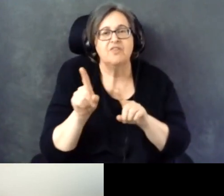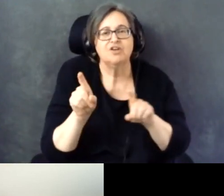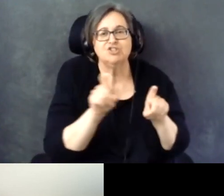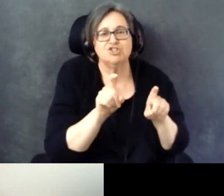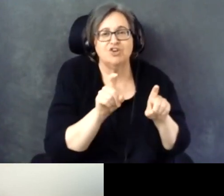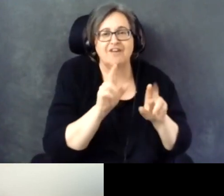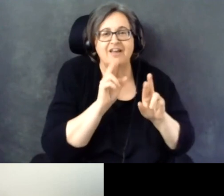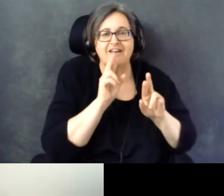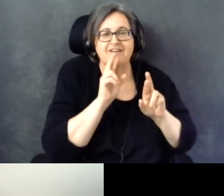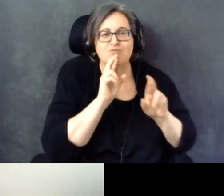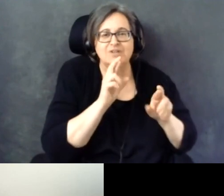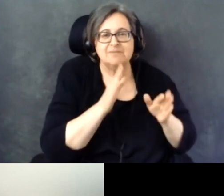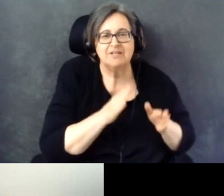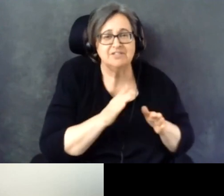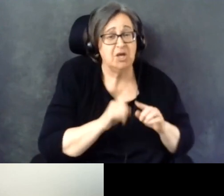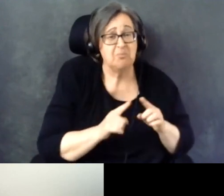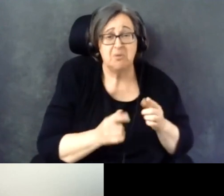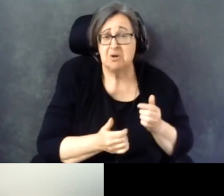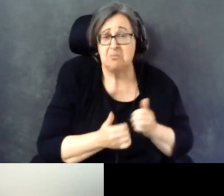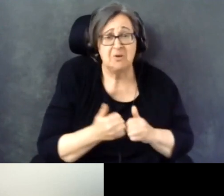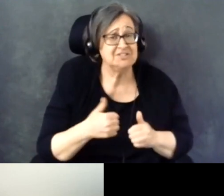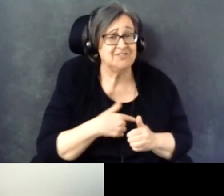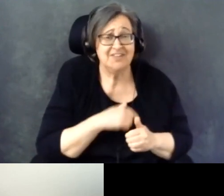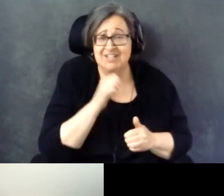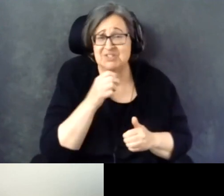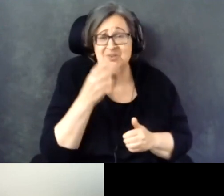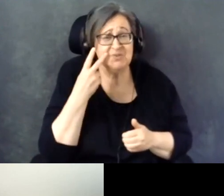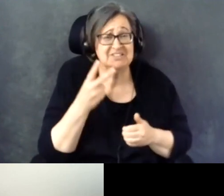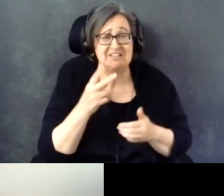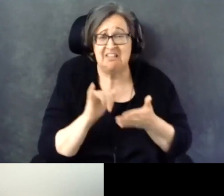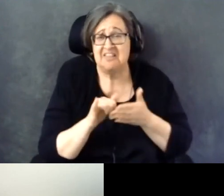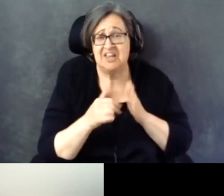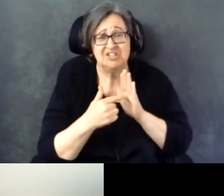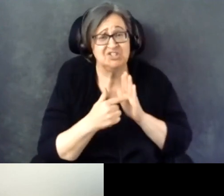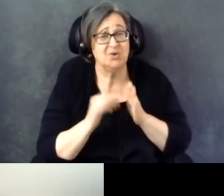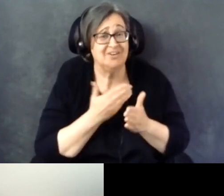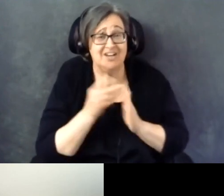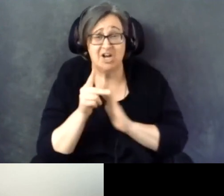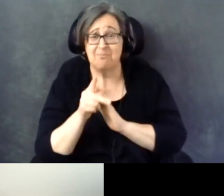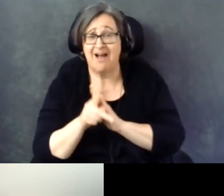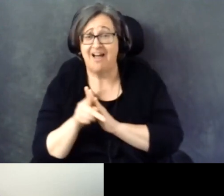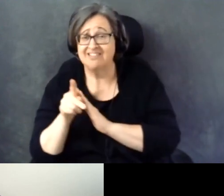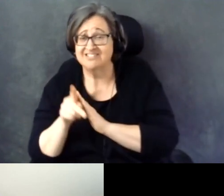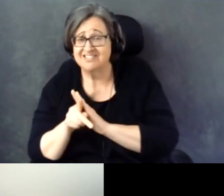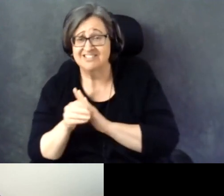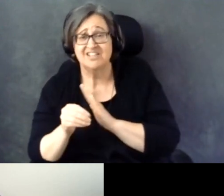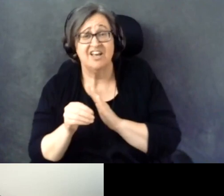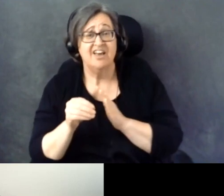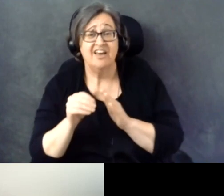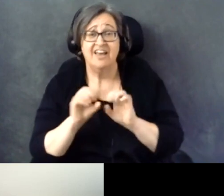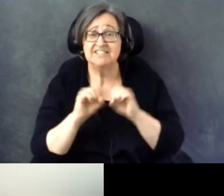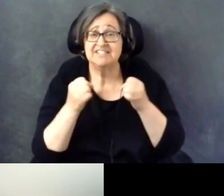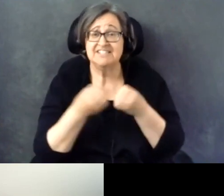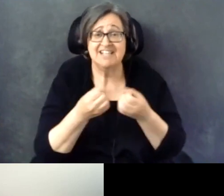most of us don't see that reflected on the policies and societies at-large.